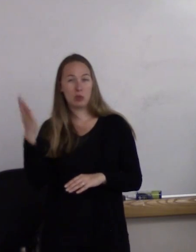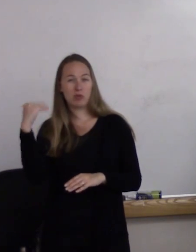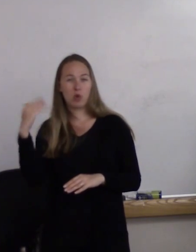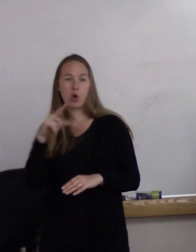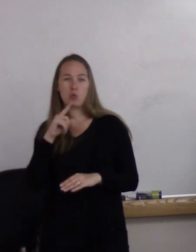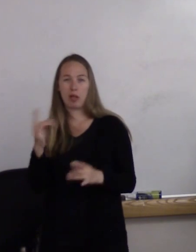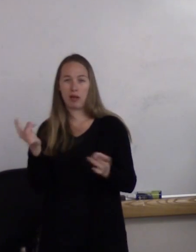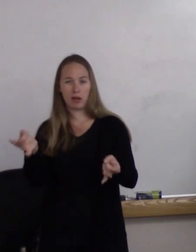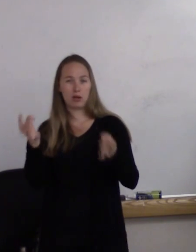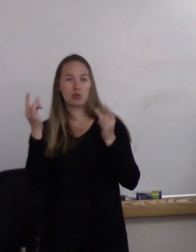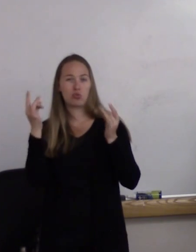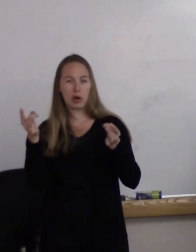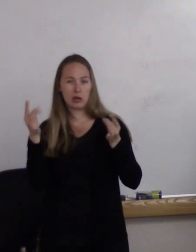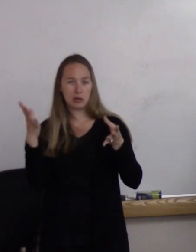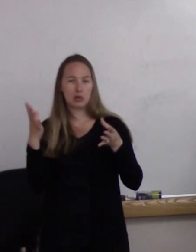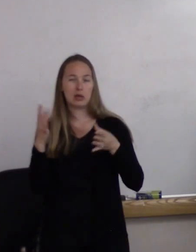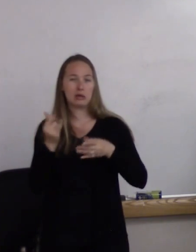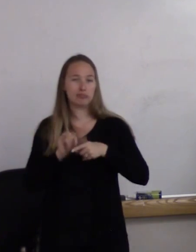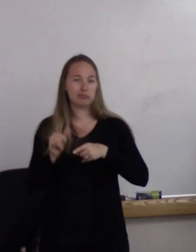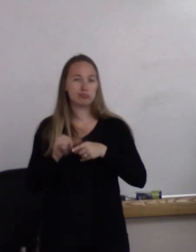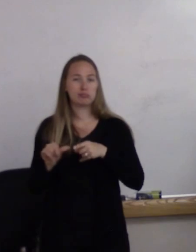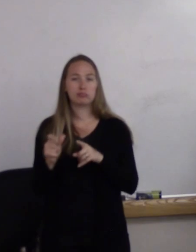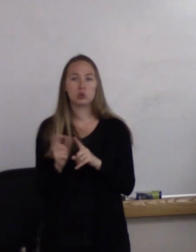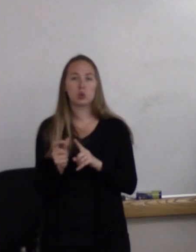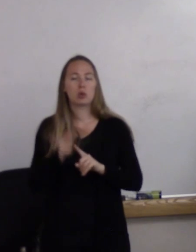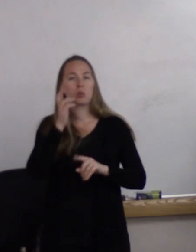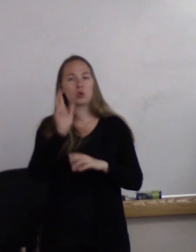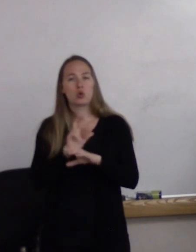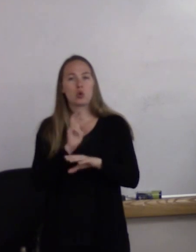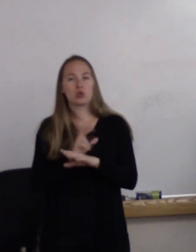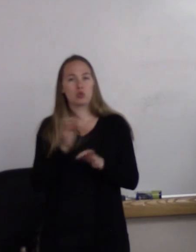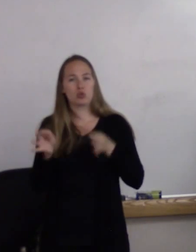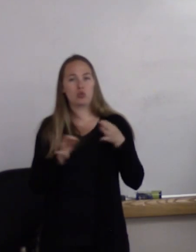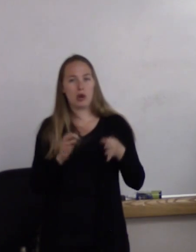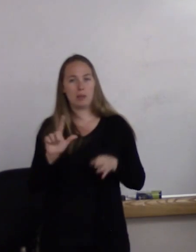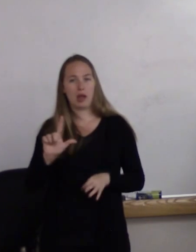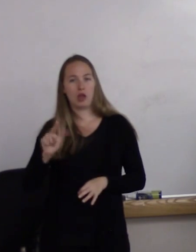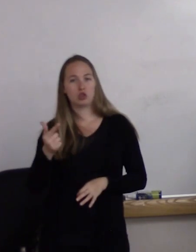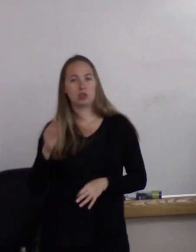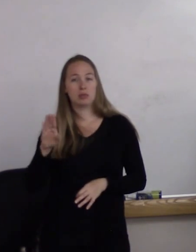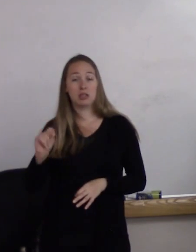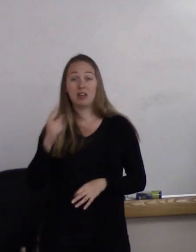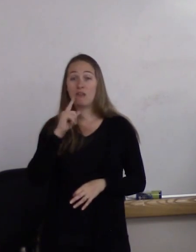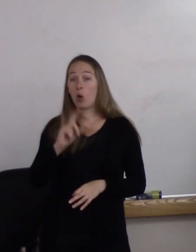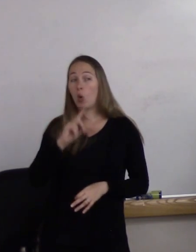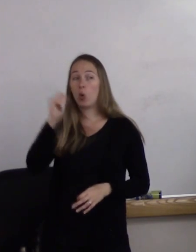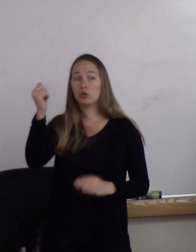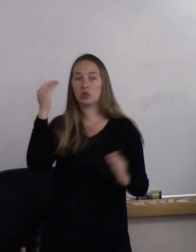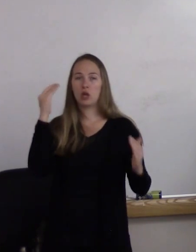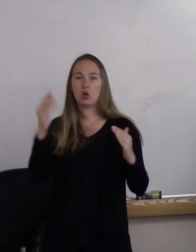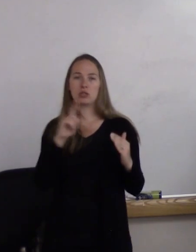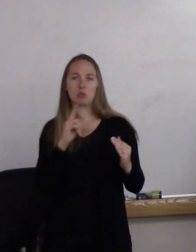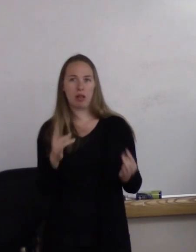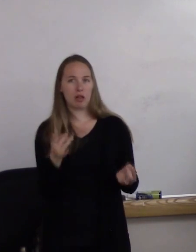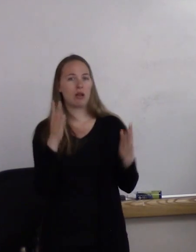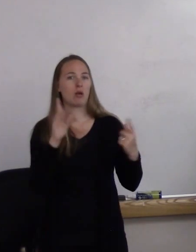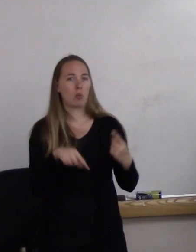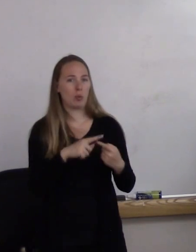term used to describe the LGBT community, and for many older adults it's extremely traumatizing when they hear that word.